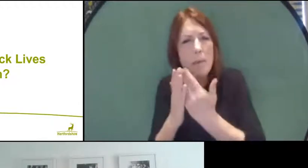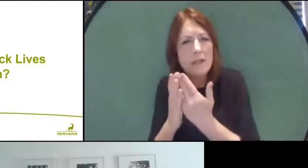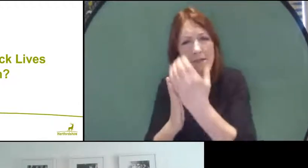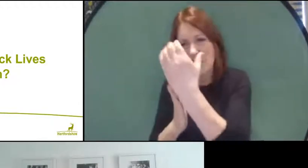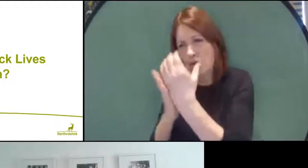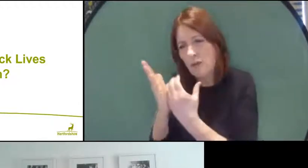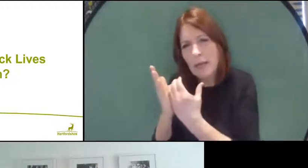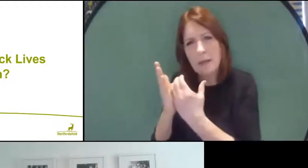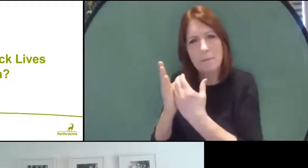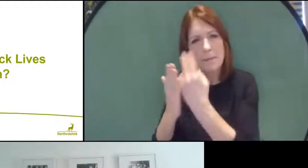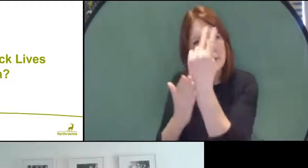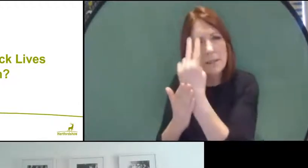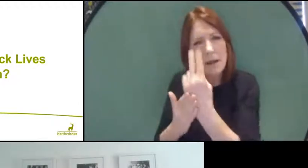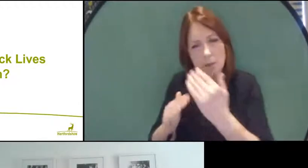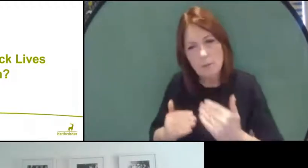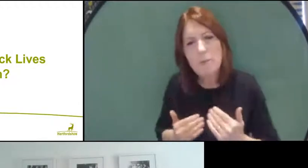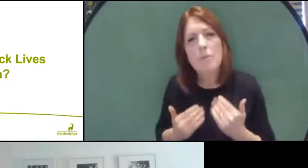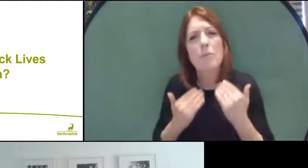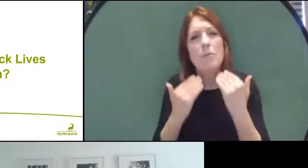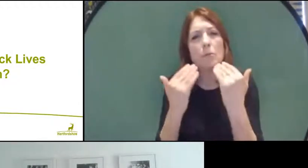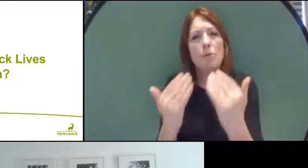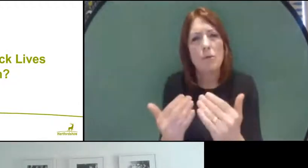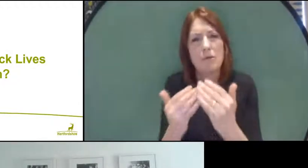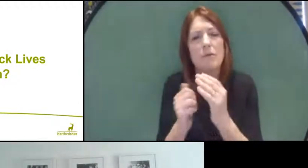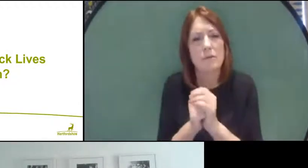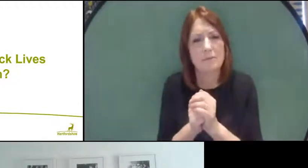as we move forward. And at this point, I think that's